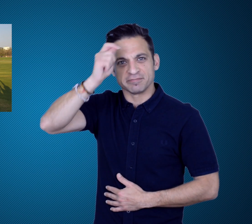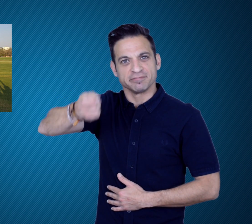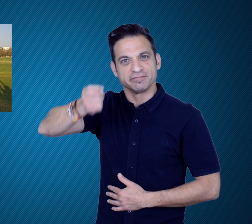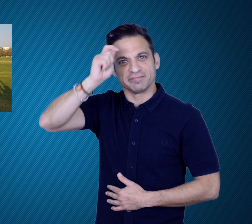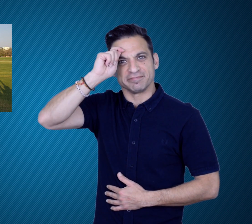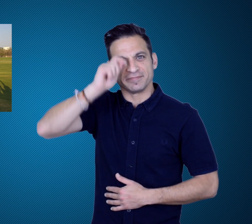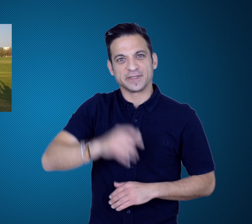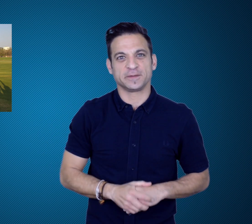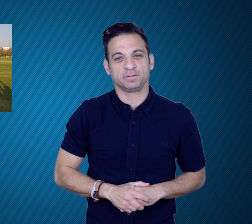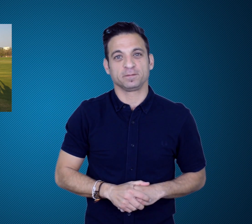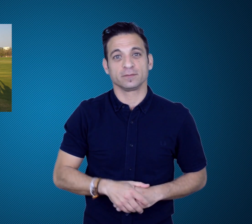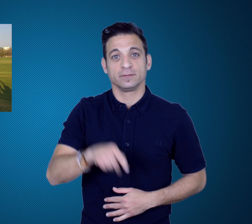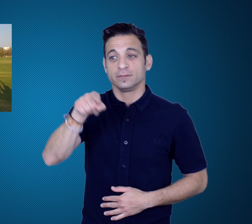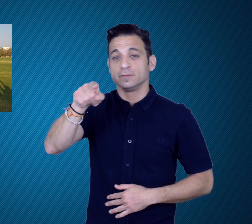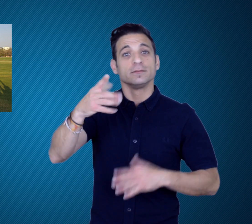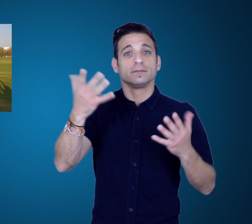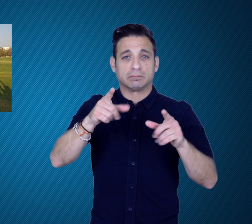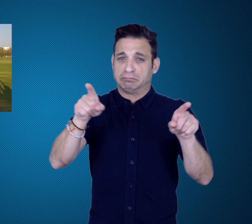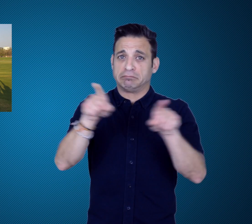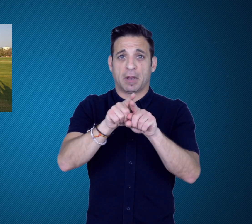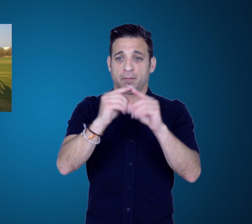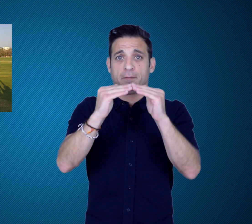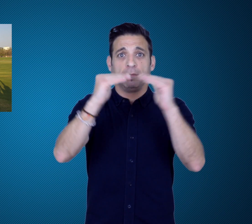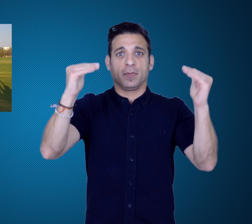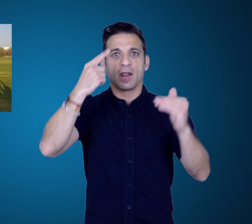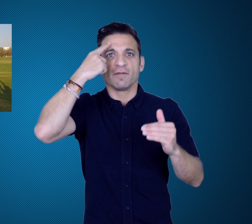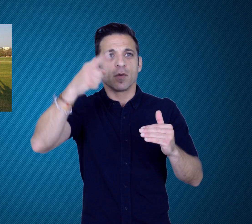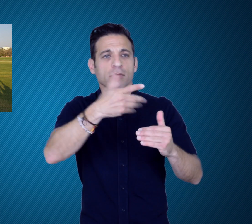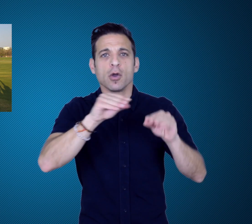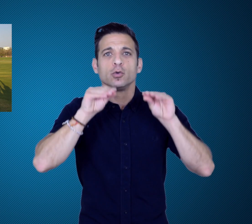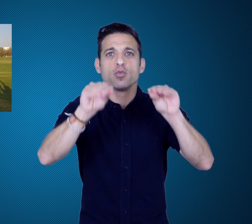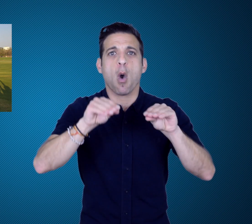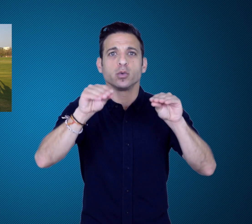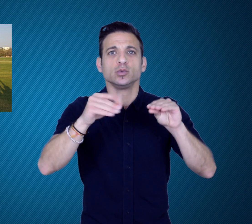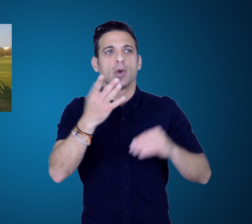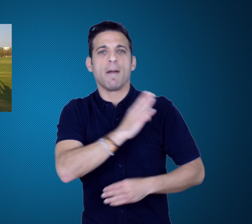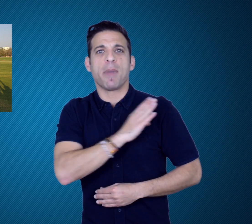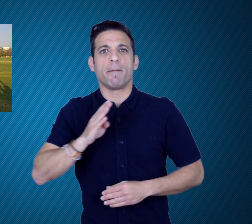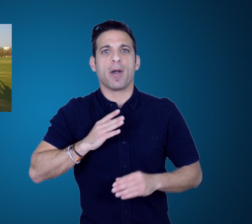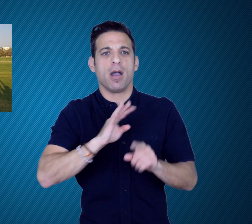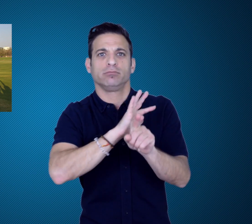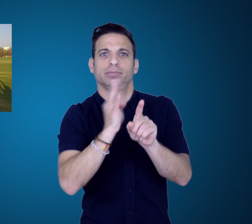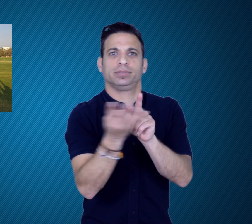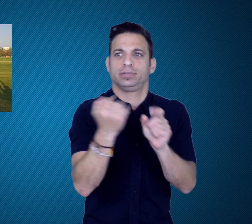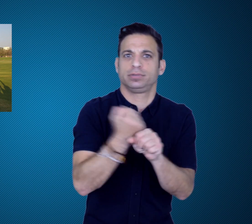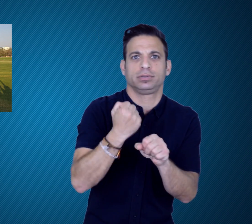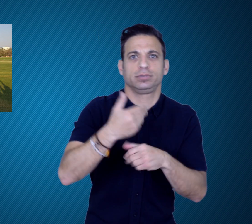respectively. These cash awards are usually shared equally among